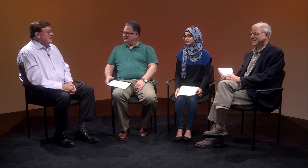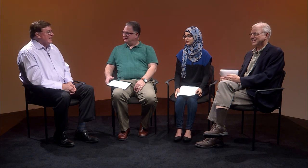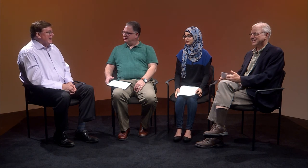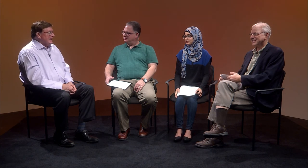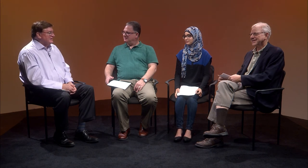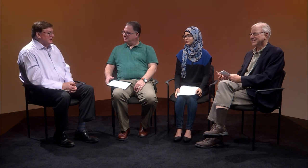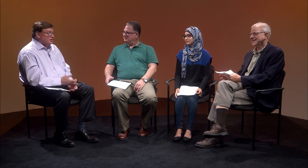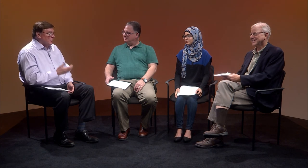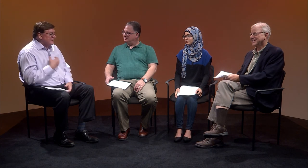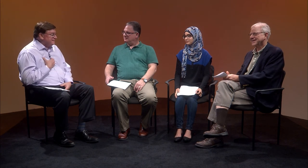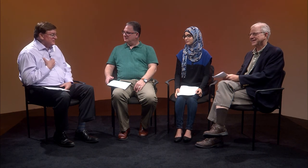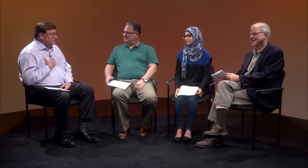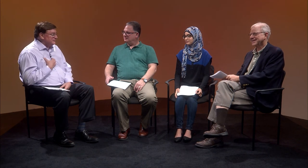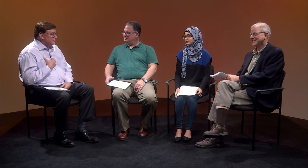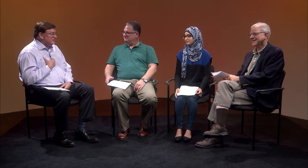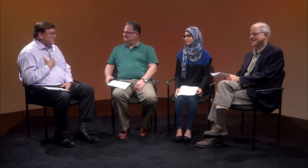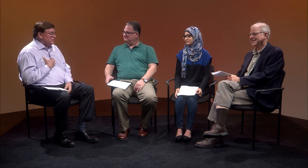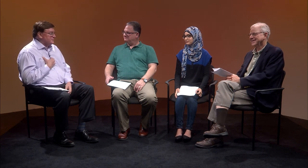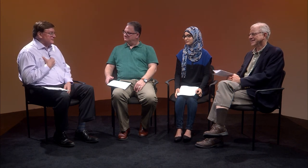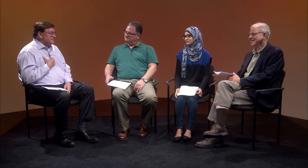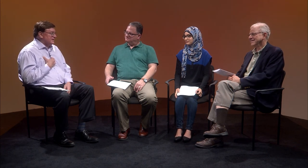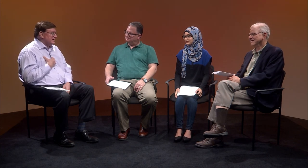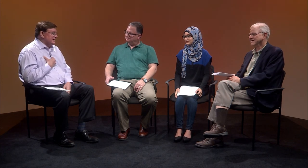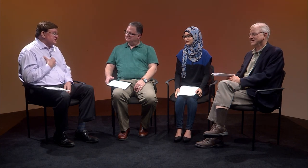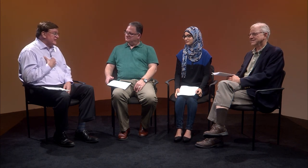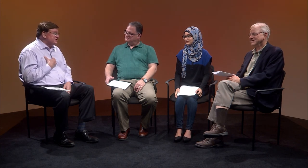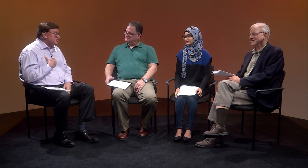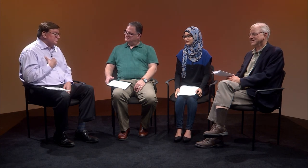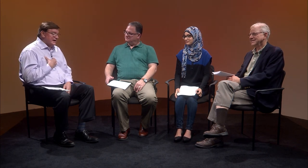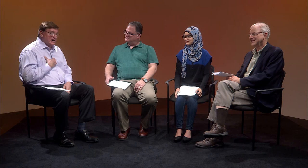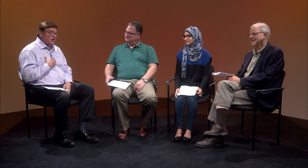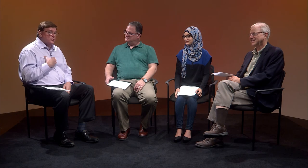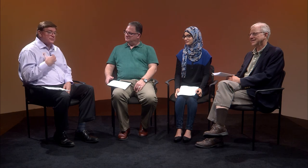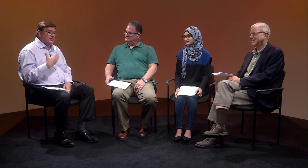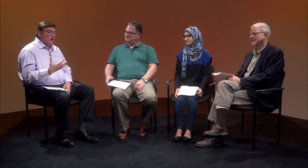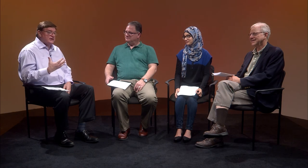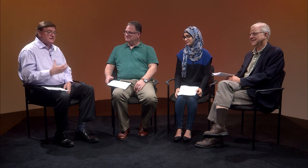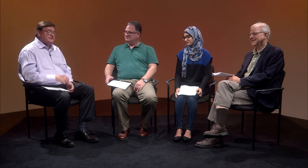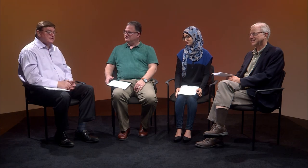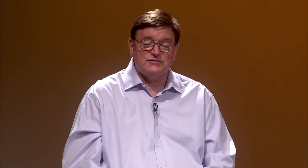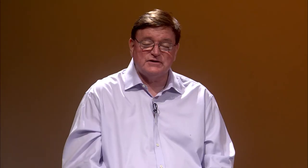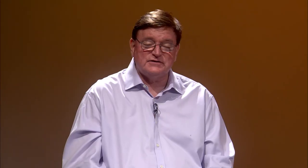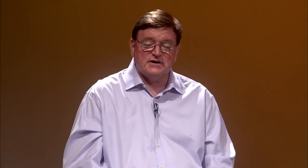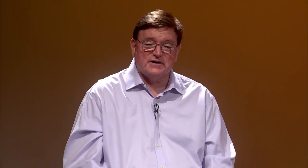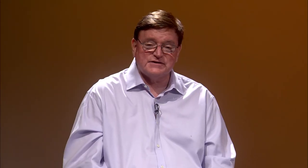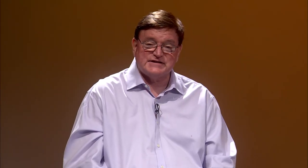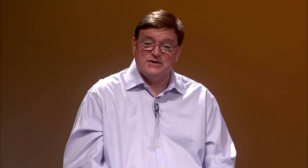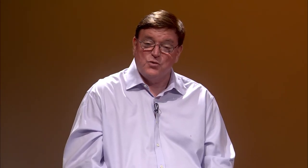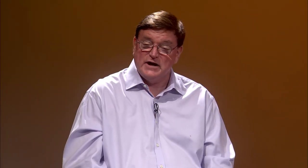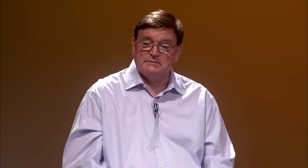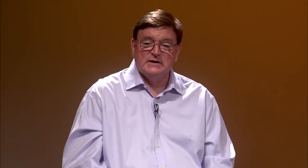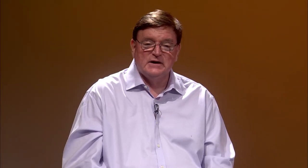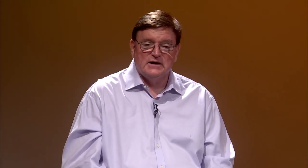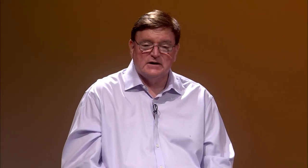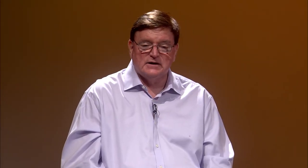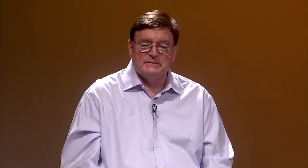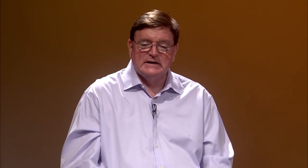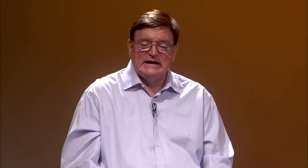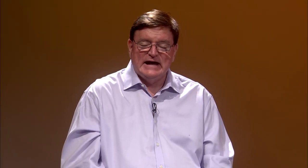and I know I found it very informative and educational, and I hope the audience found it the same way.